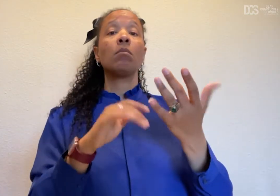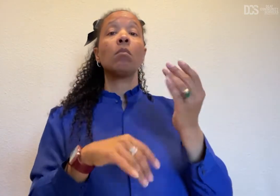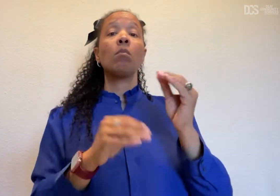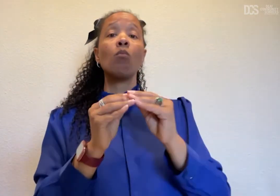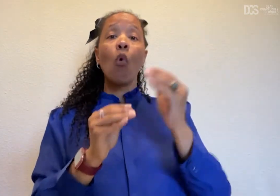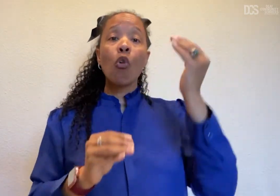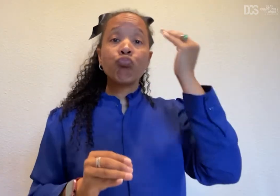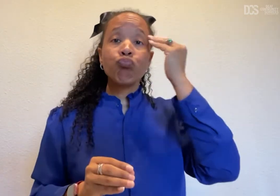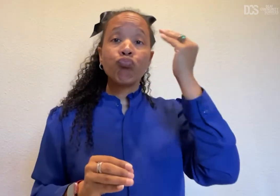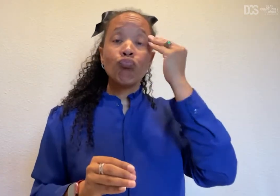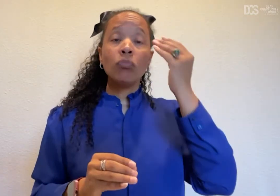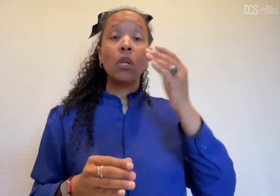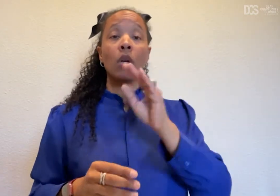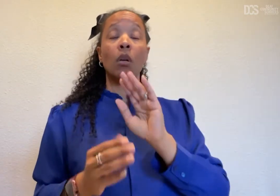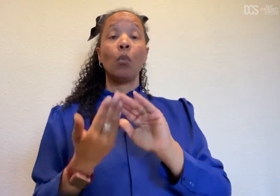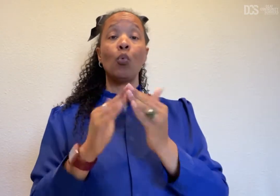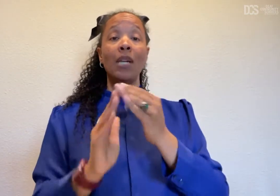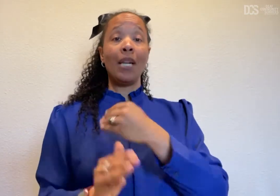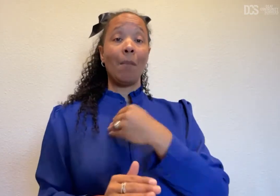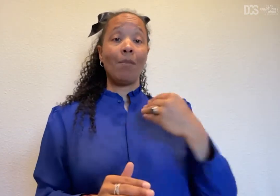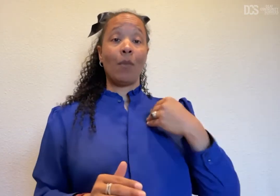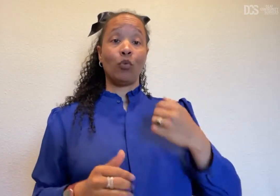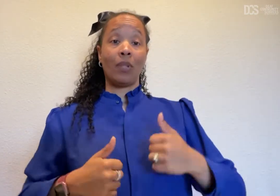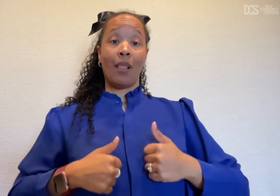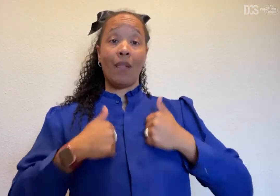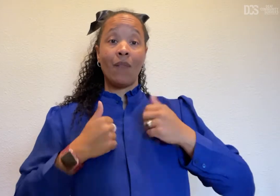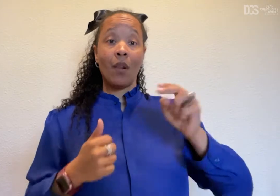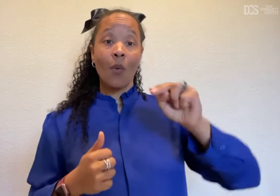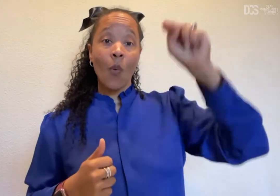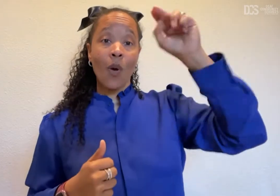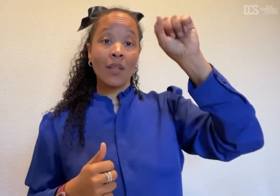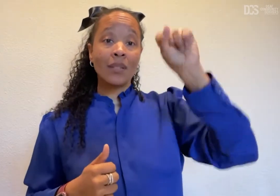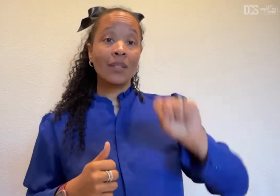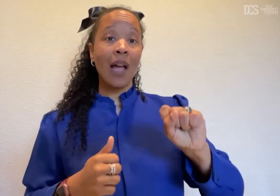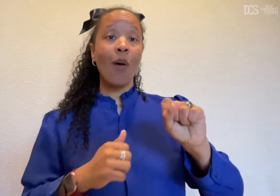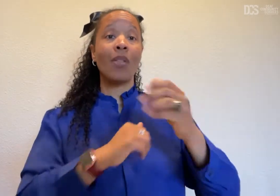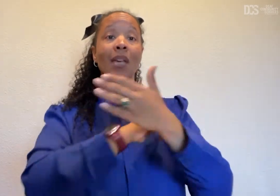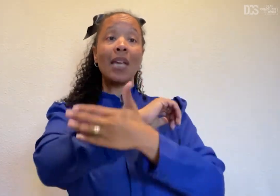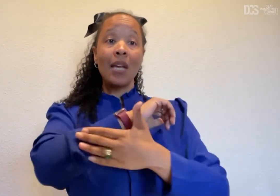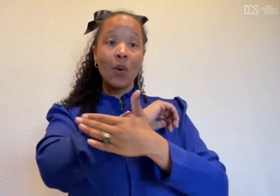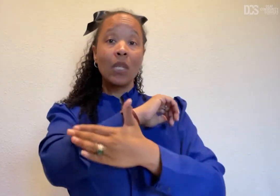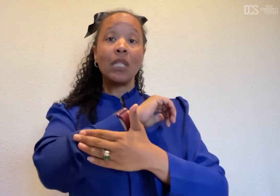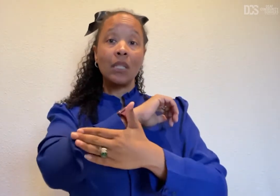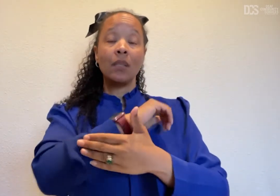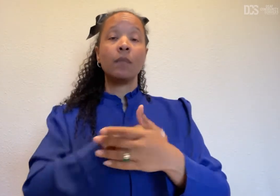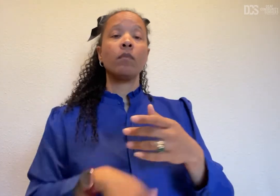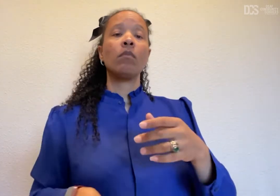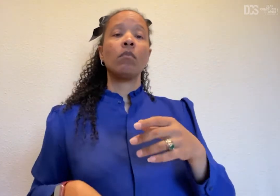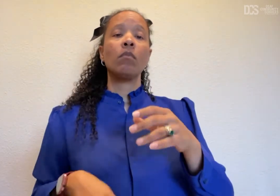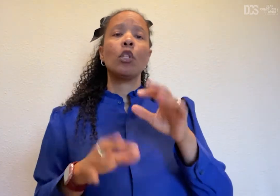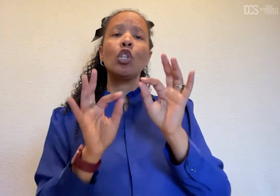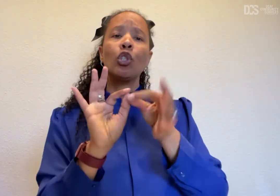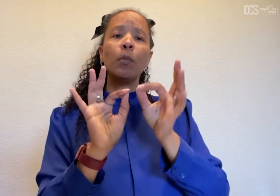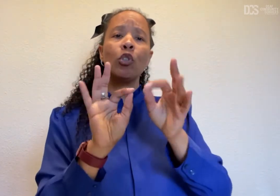being mindful of community members in North and South counties for events, interpreters,